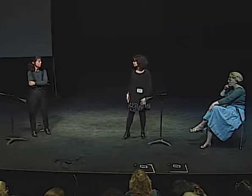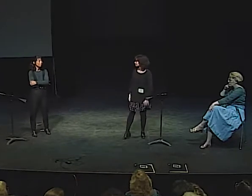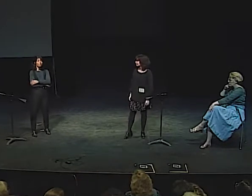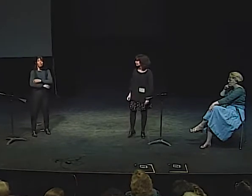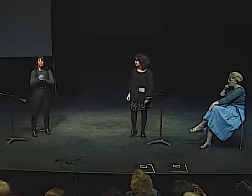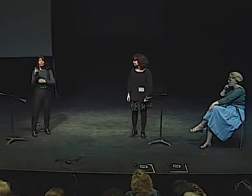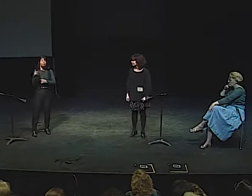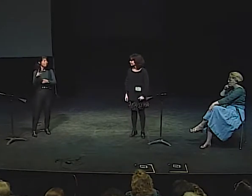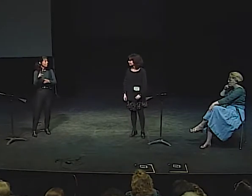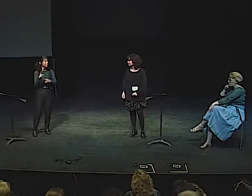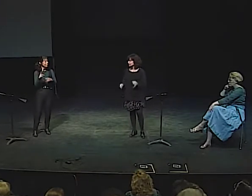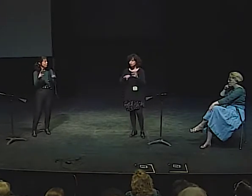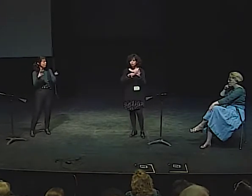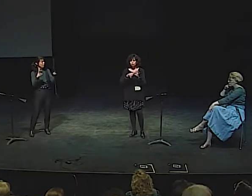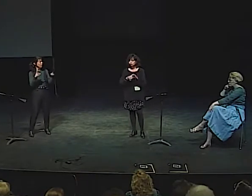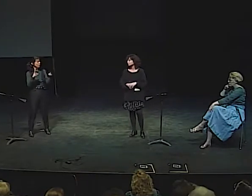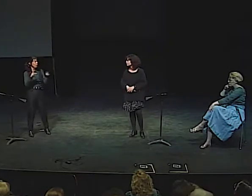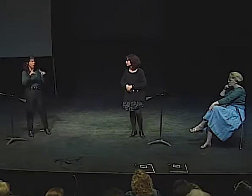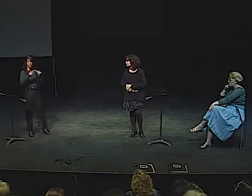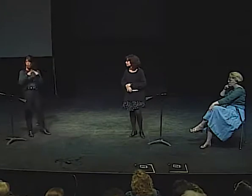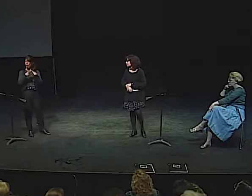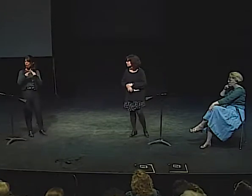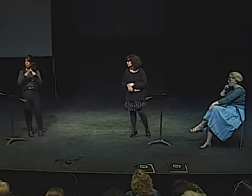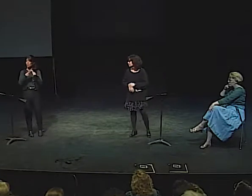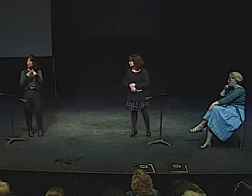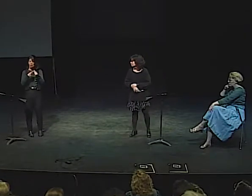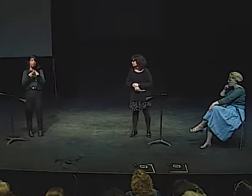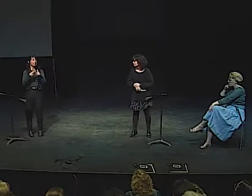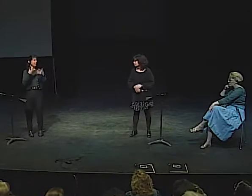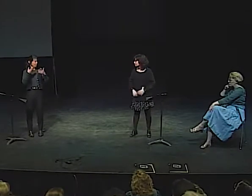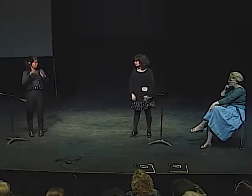THEATRICAL TECHNIQUES ARE USED TO DEVELOP THEM?